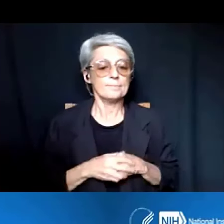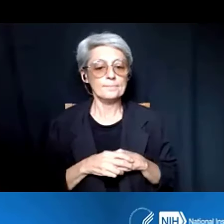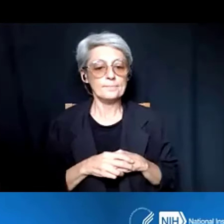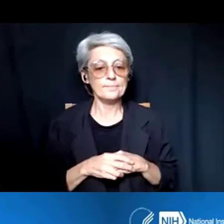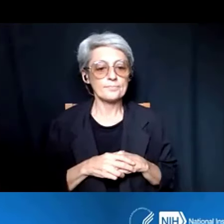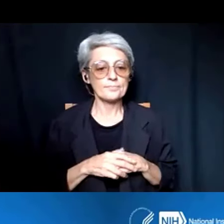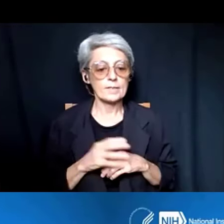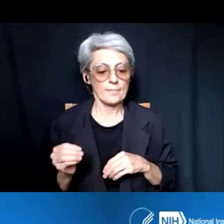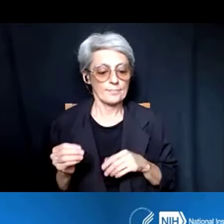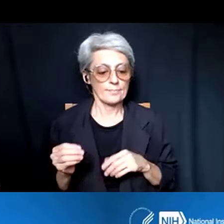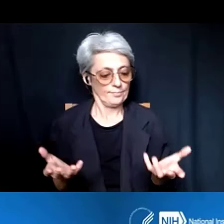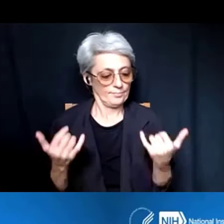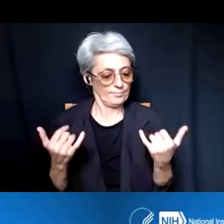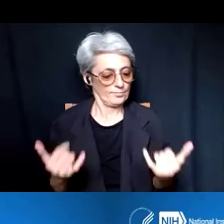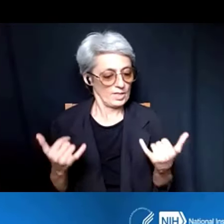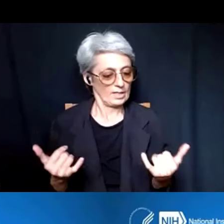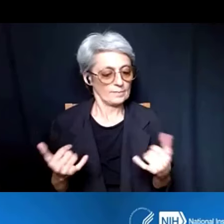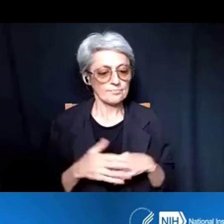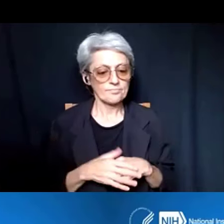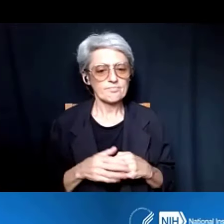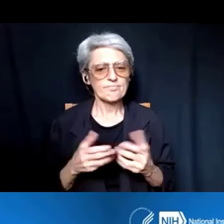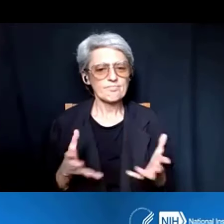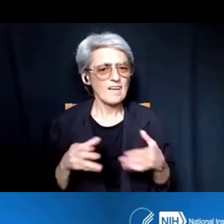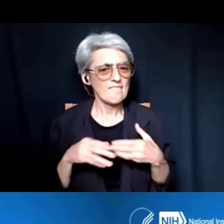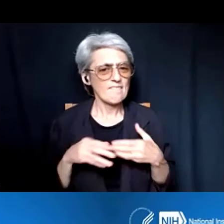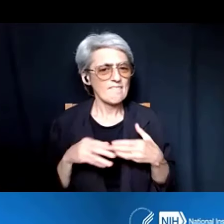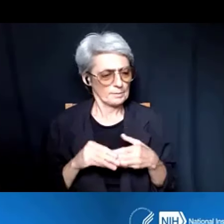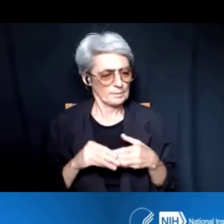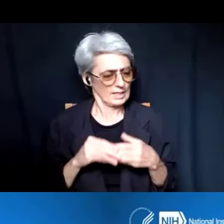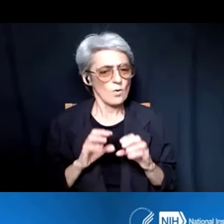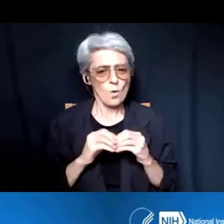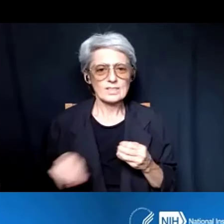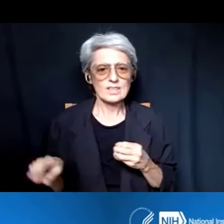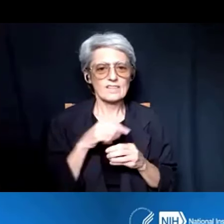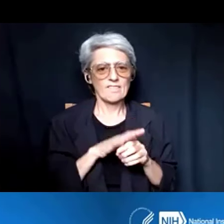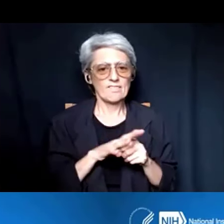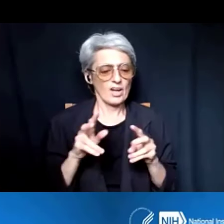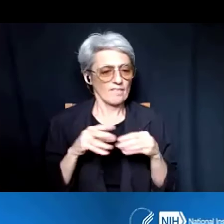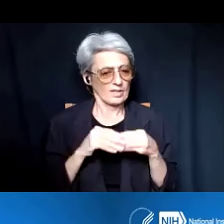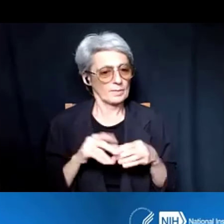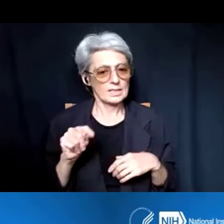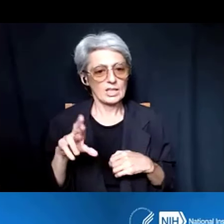As it stands currently, there's a lot of flexibility that organizations have with the TREs, the Training-Related Expenses.